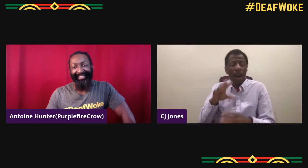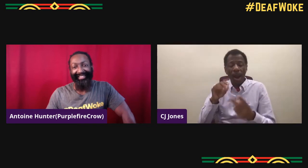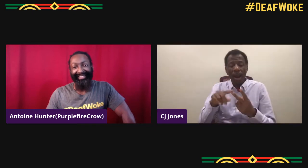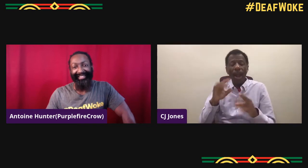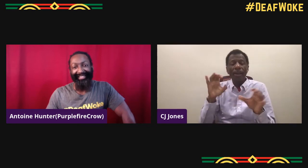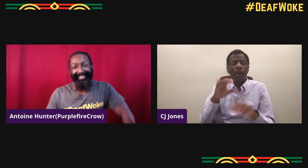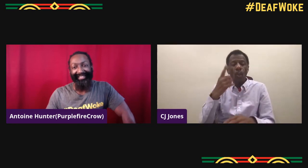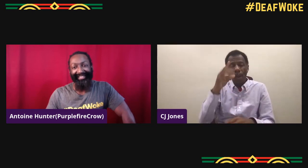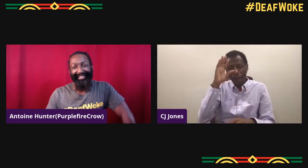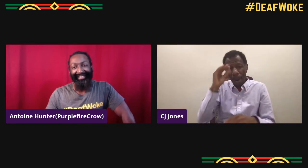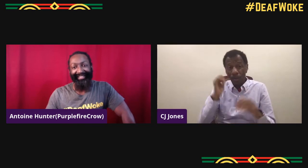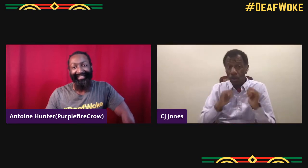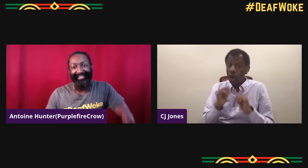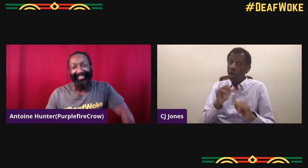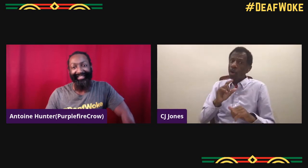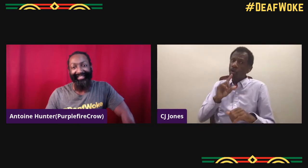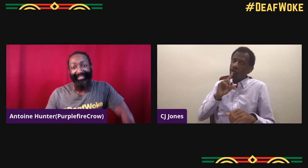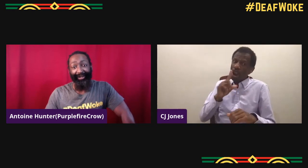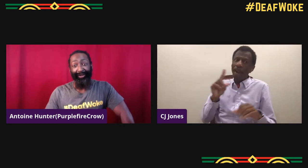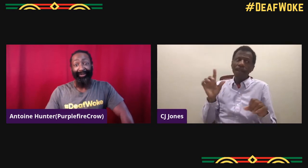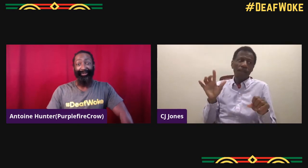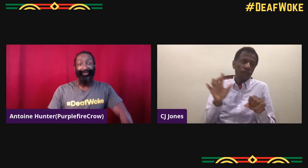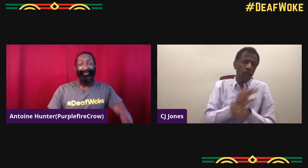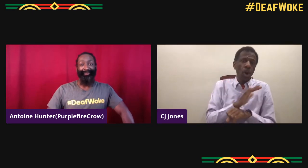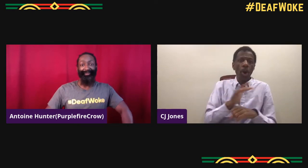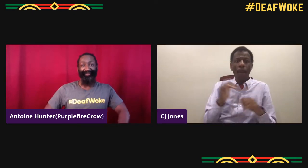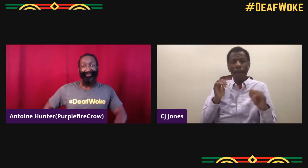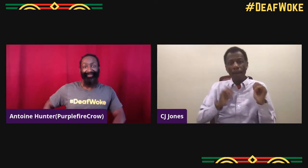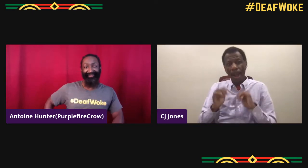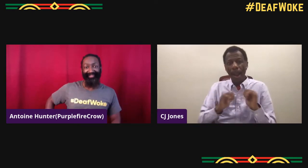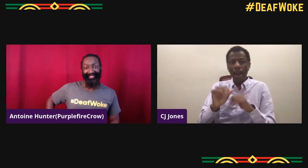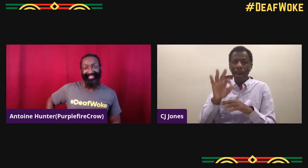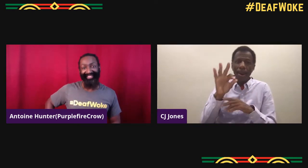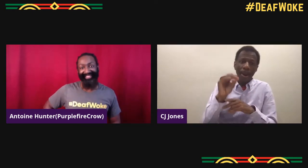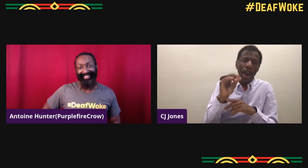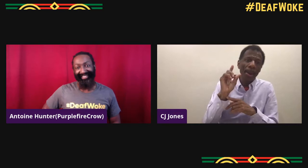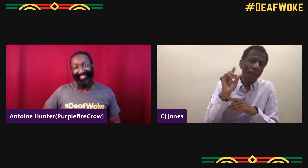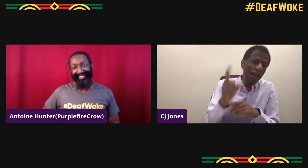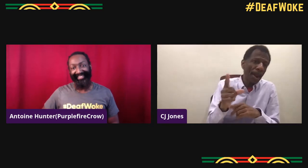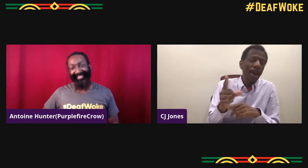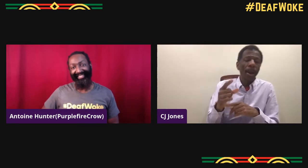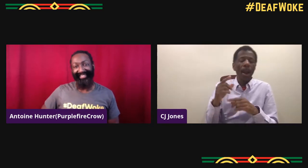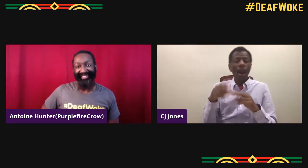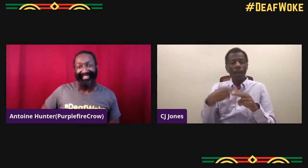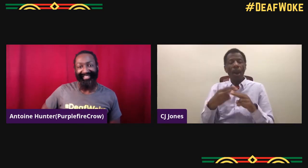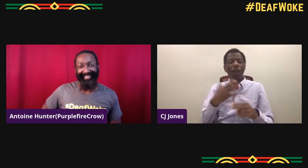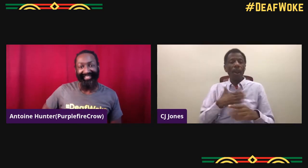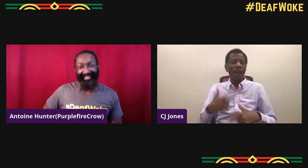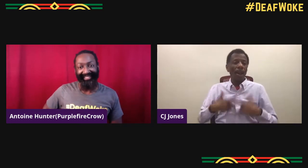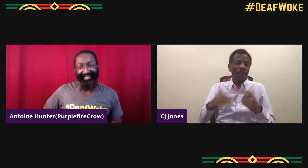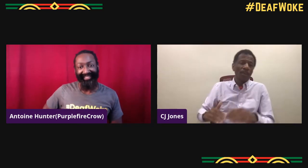So there was something that we were already doing before, plays that we were going around for theaters,